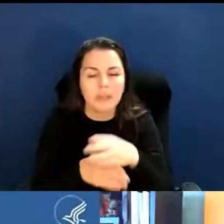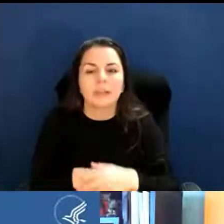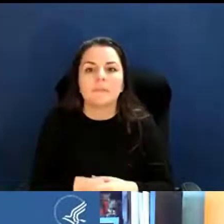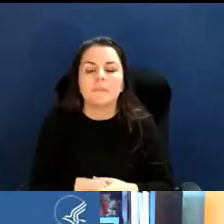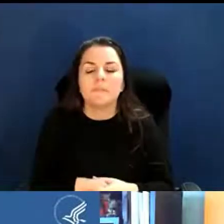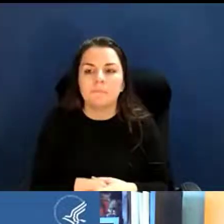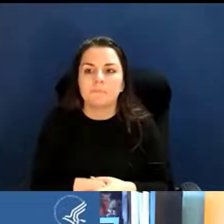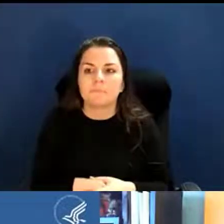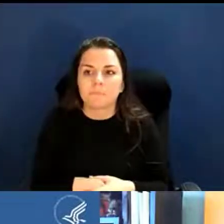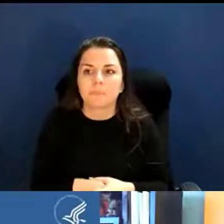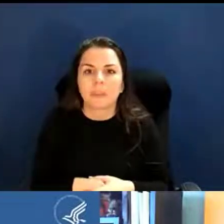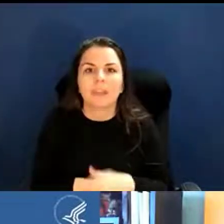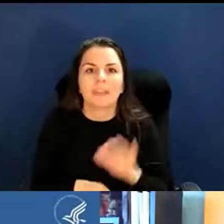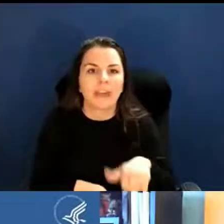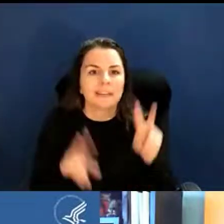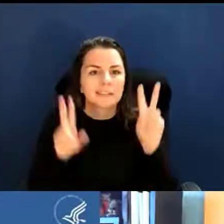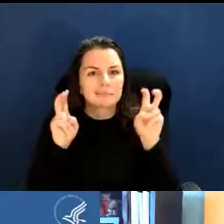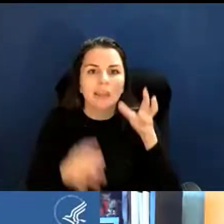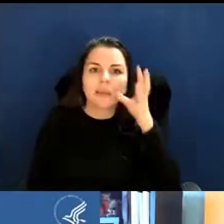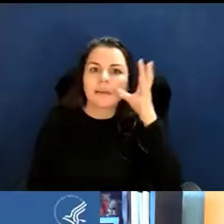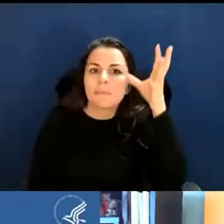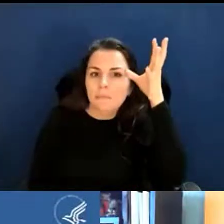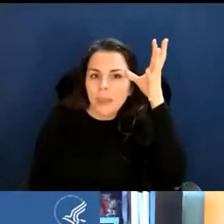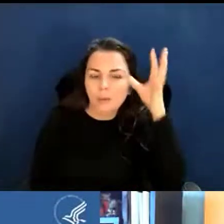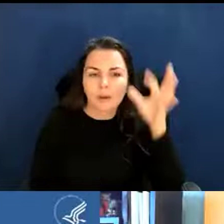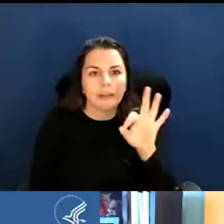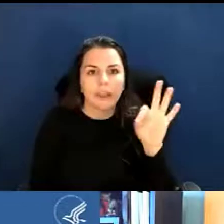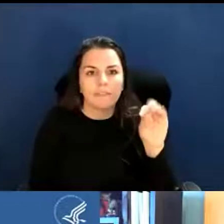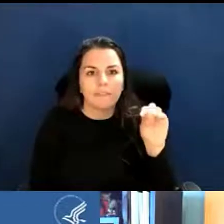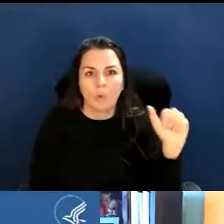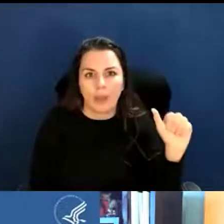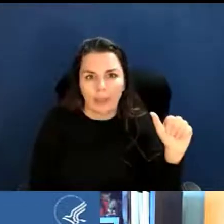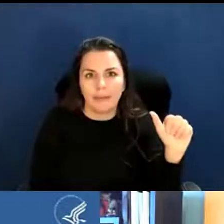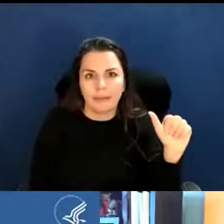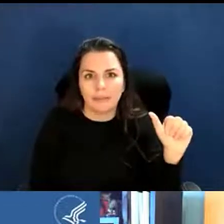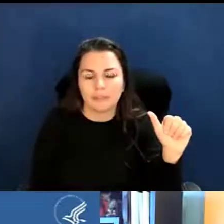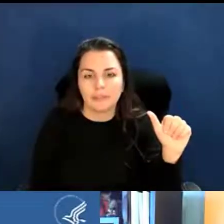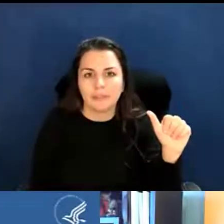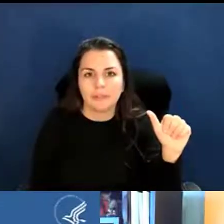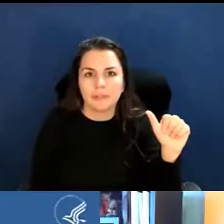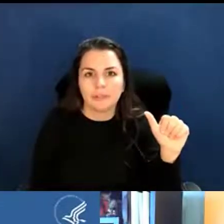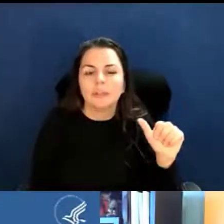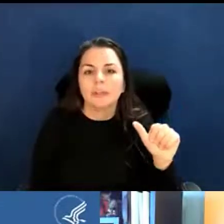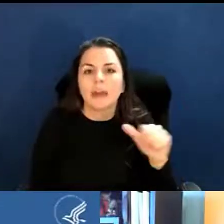That's what the parent FOA is, and that's a program announcement, PA.